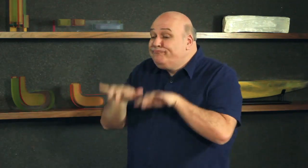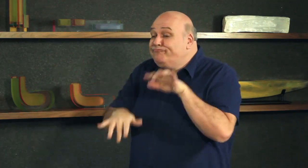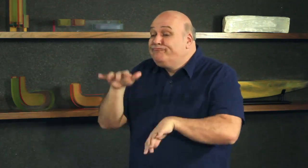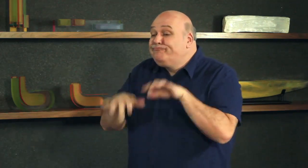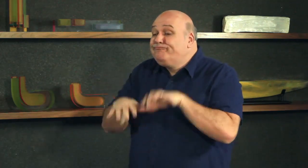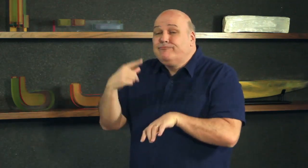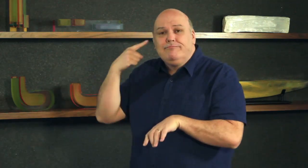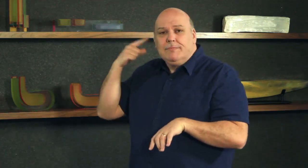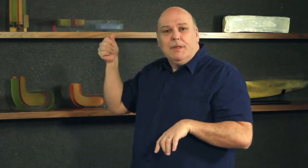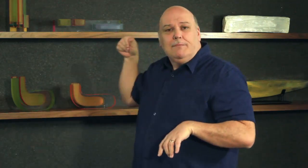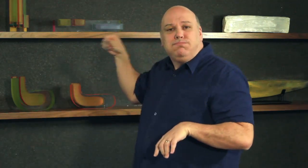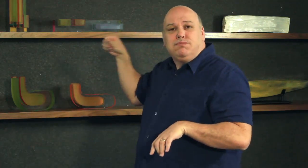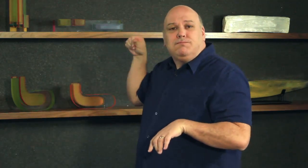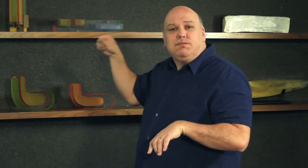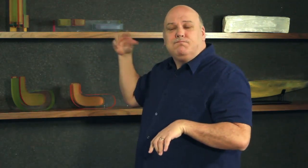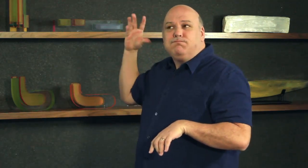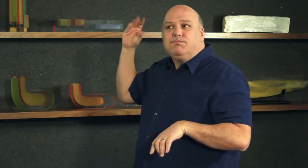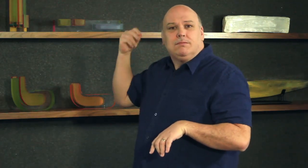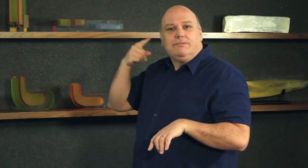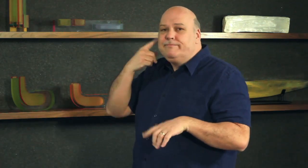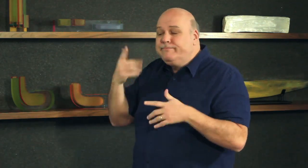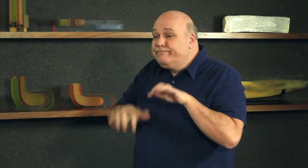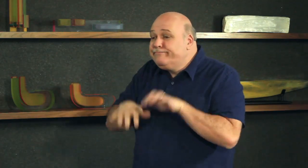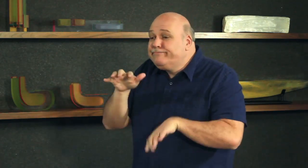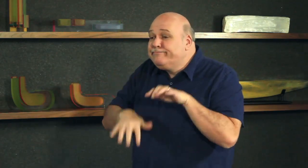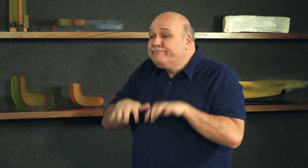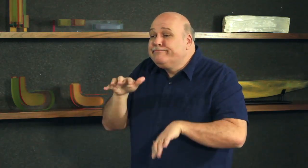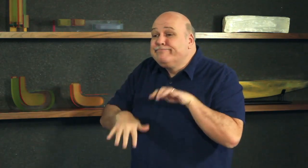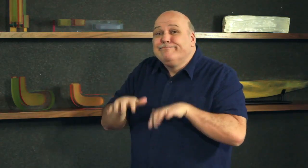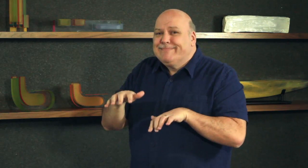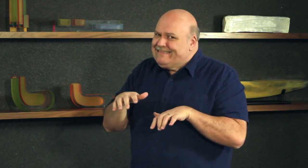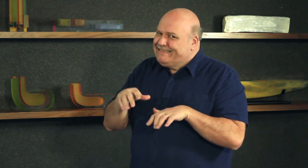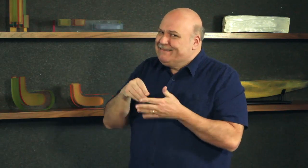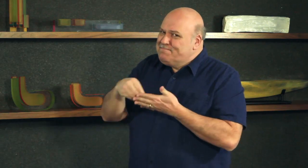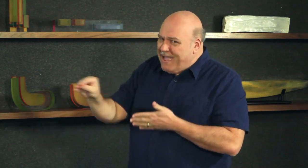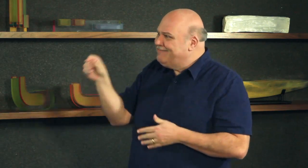cost much but goes a long way. Especially